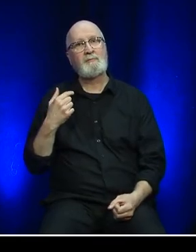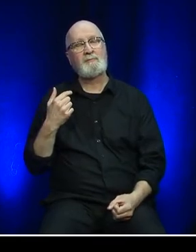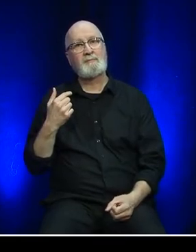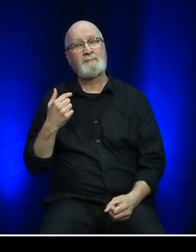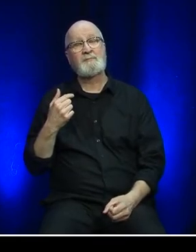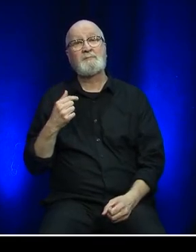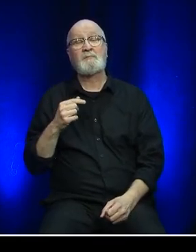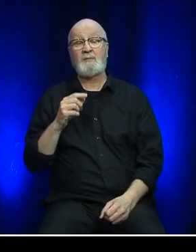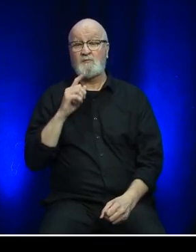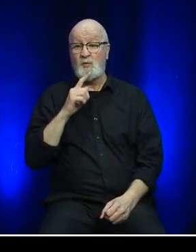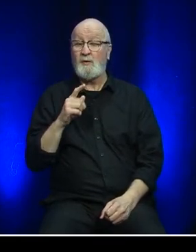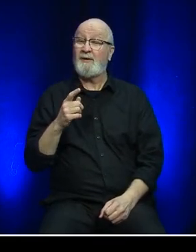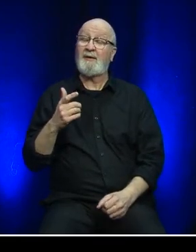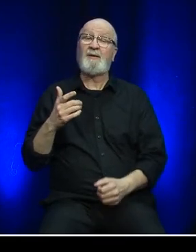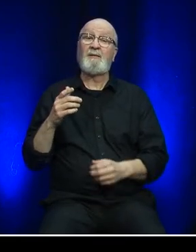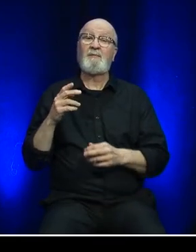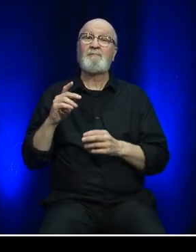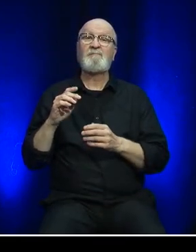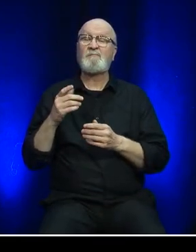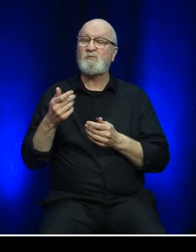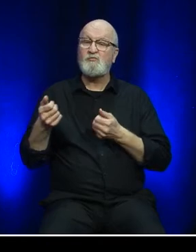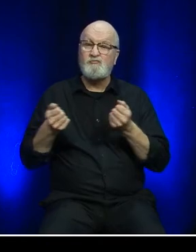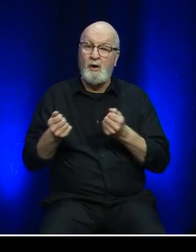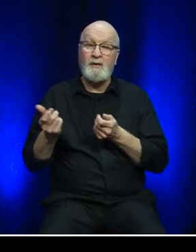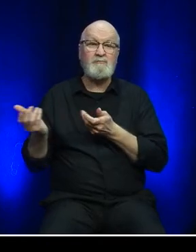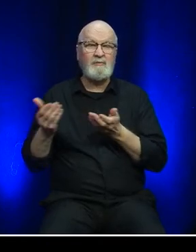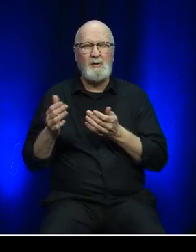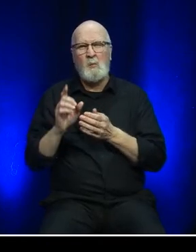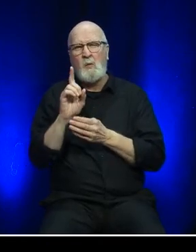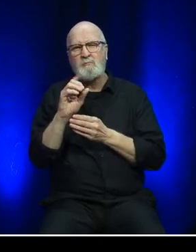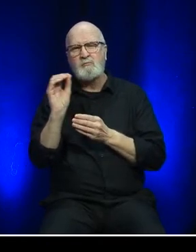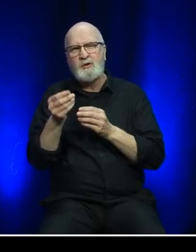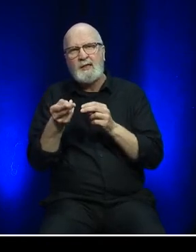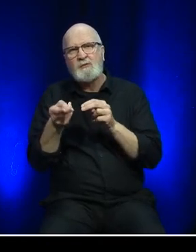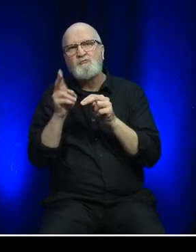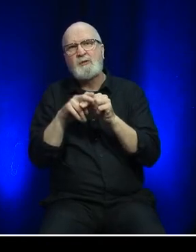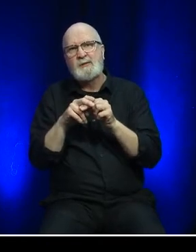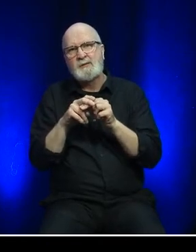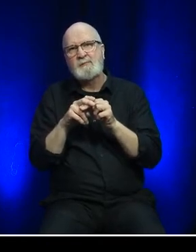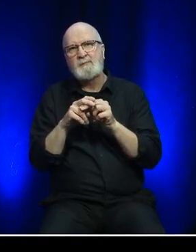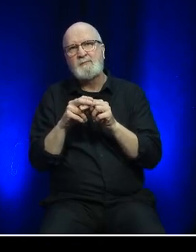Commercial traffic increased marginally by 1% year over year.